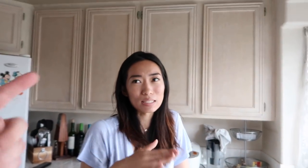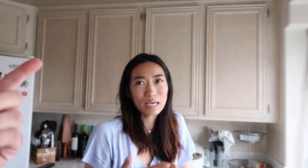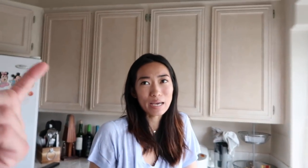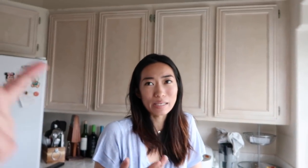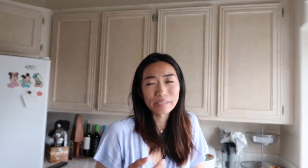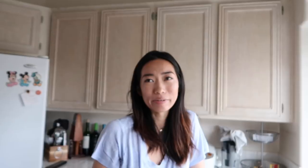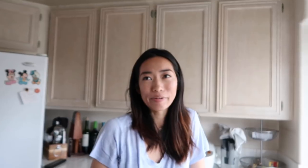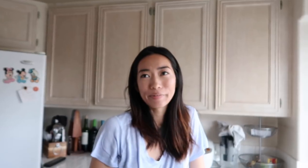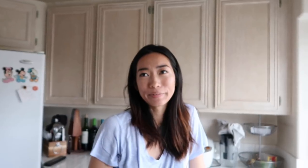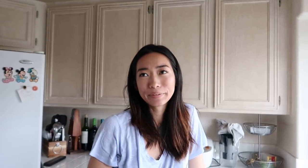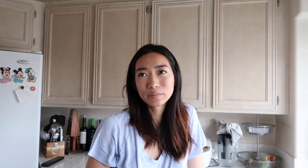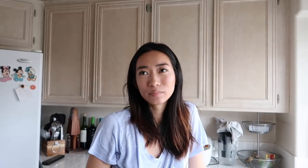I don't want it to die